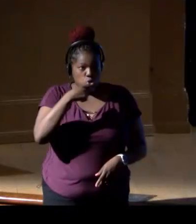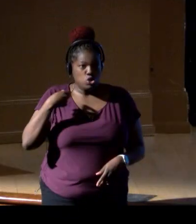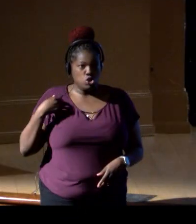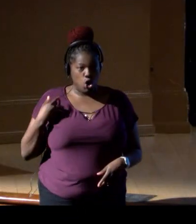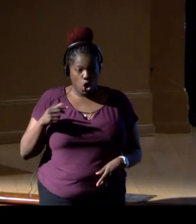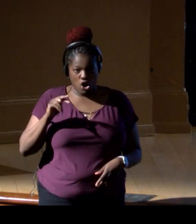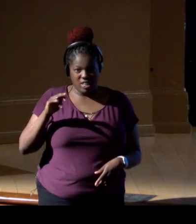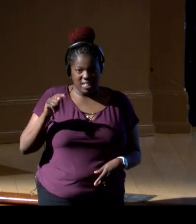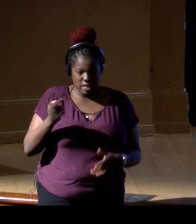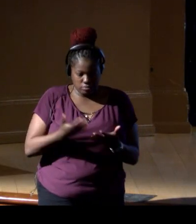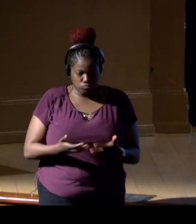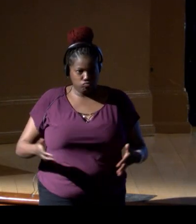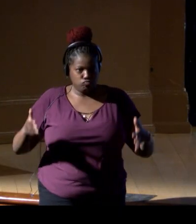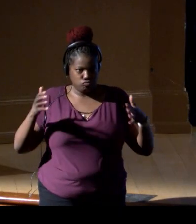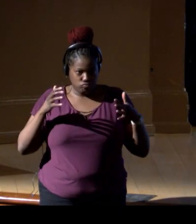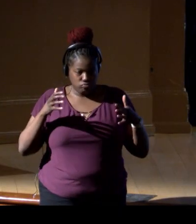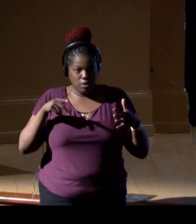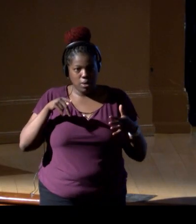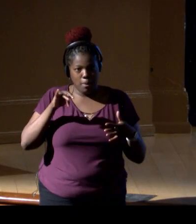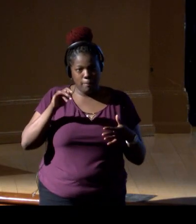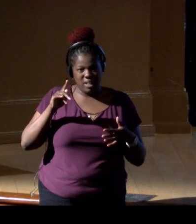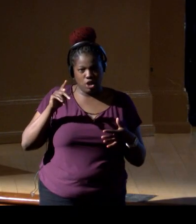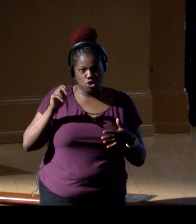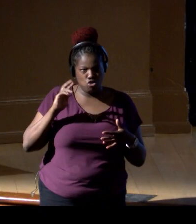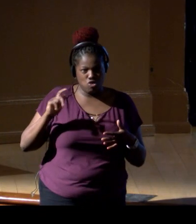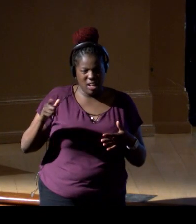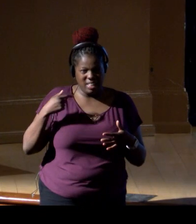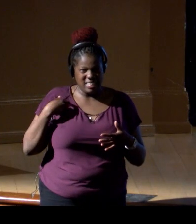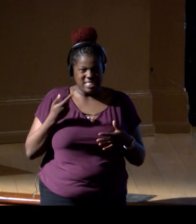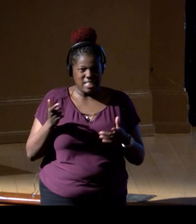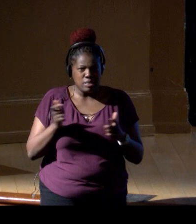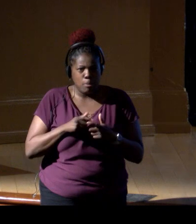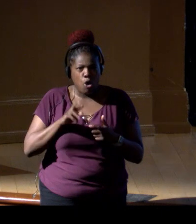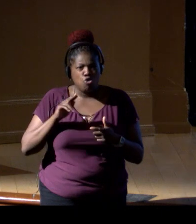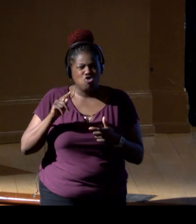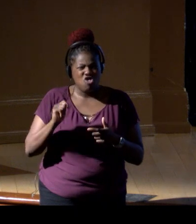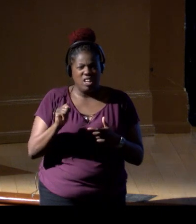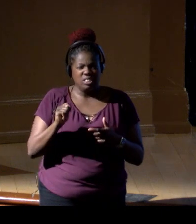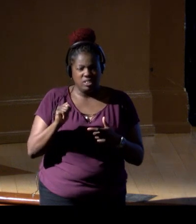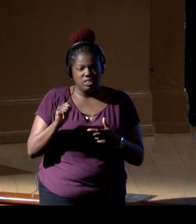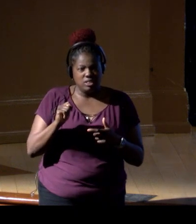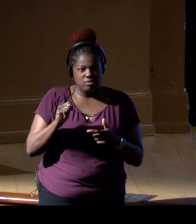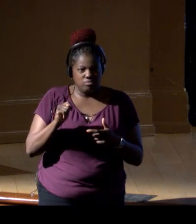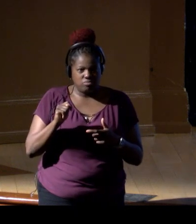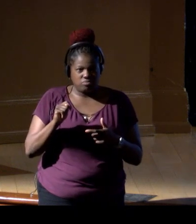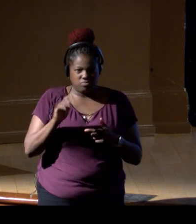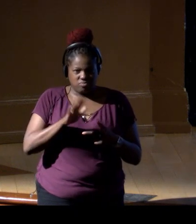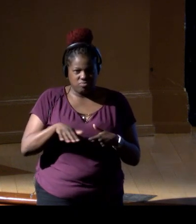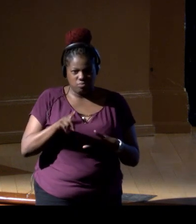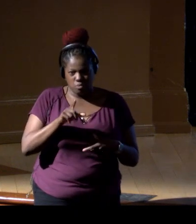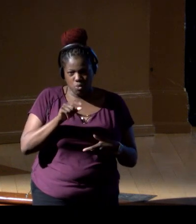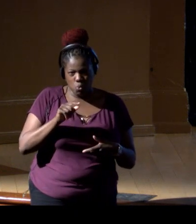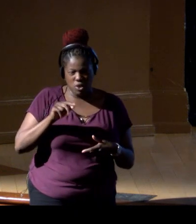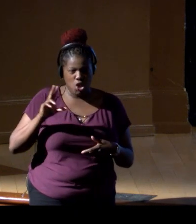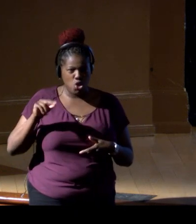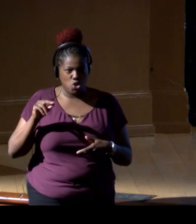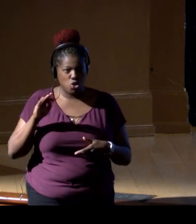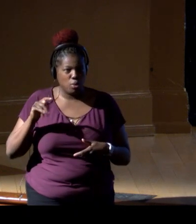It's a small wrasse that lives in the Mediterranean. It goes up to 30, 20, 30 meters during the summer,